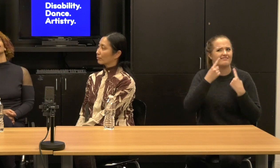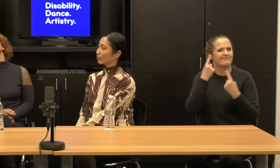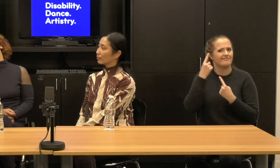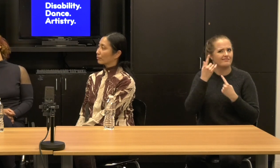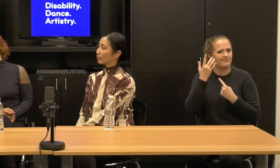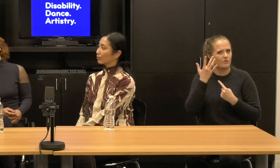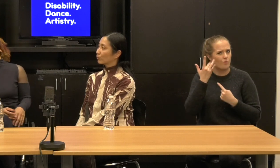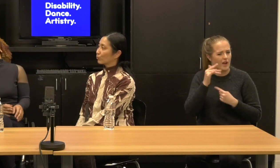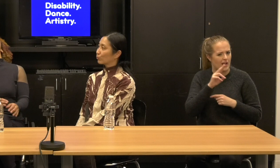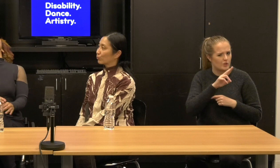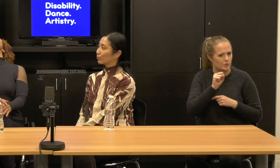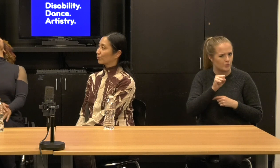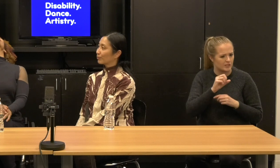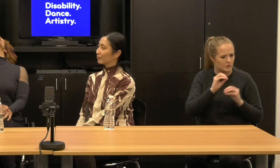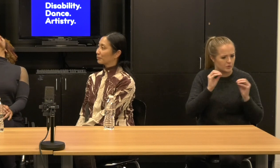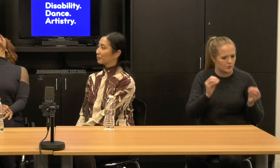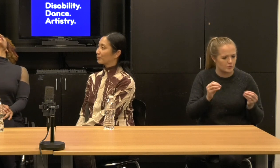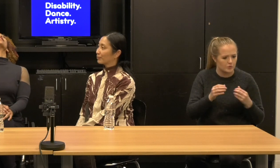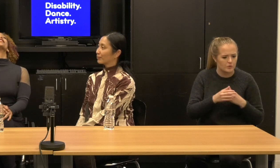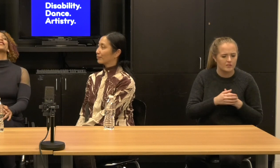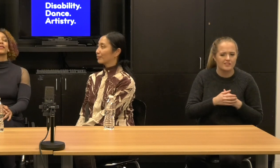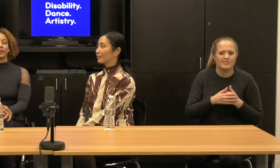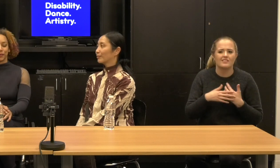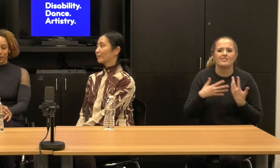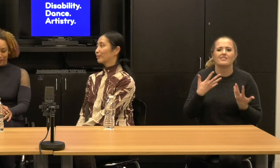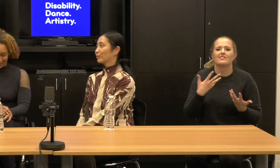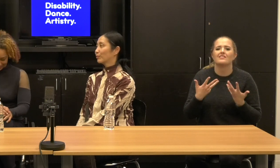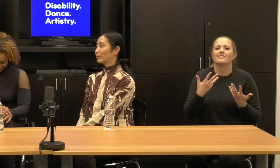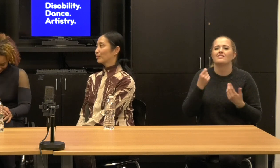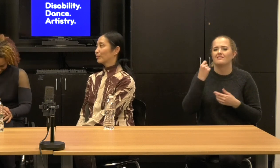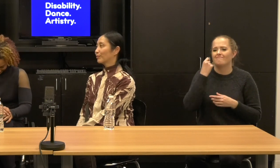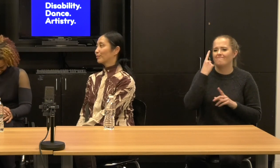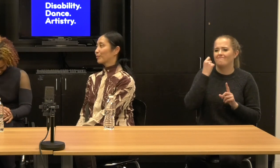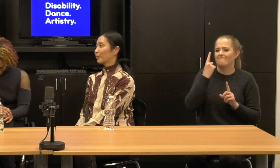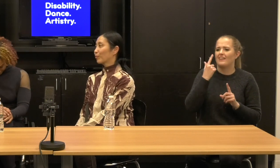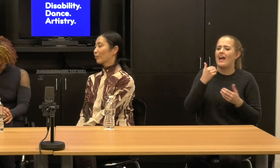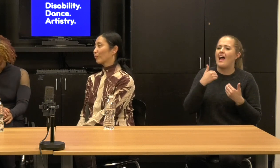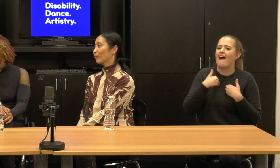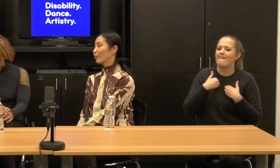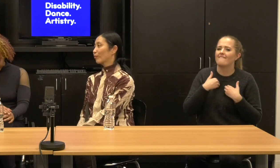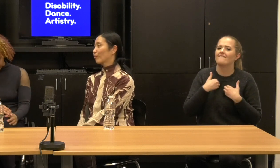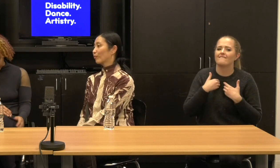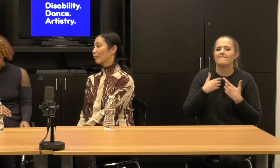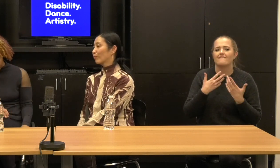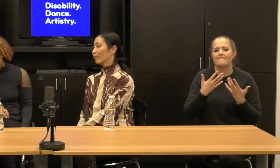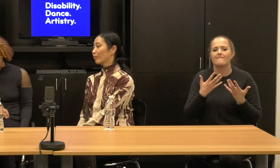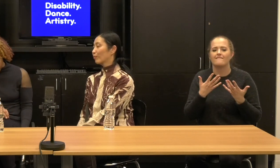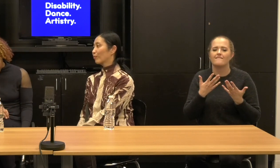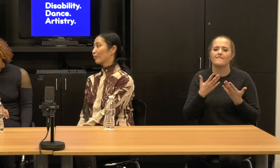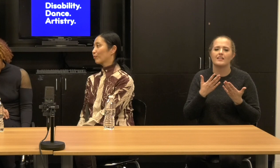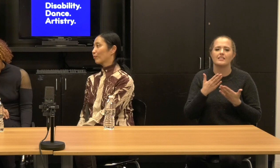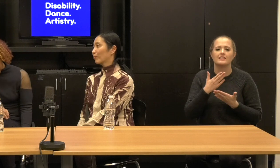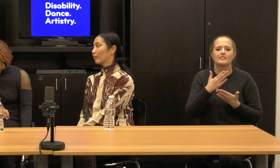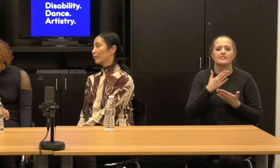I mean, is it the, is it the paralympics? You know what I mean there, there was a, there was some, I think some ways in which the Paralympics